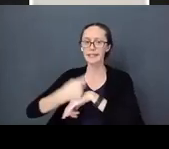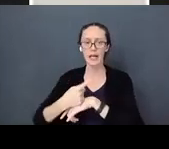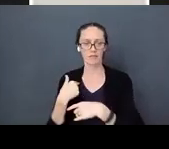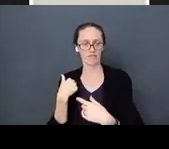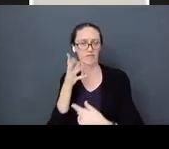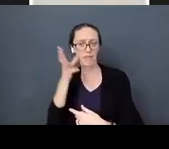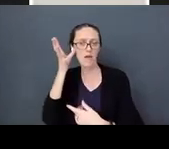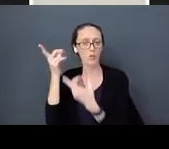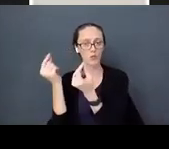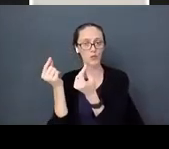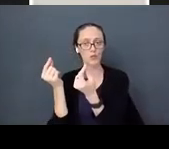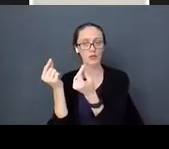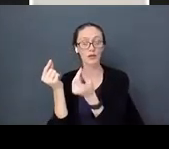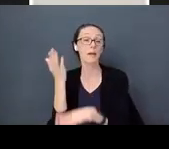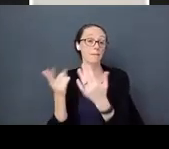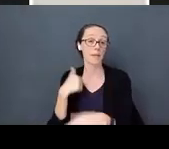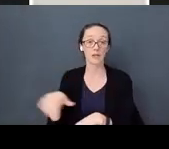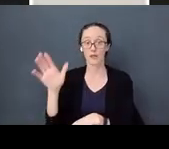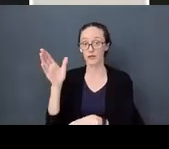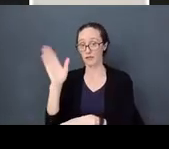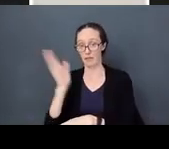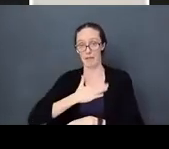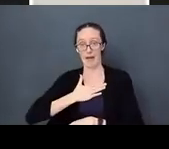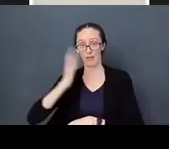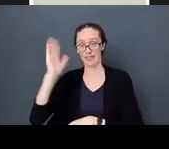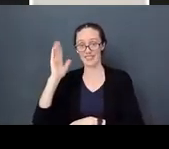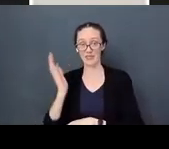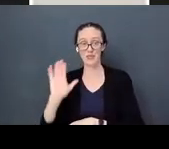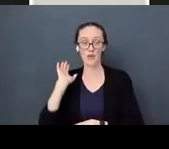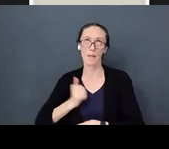If you ever heard me present anywhere, my favorite thing is laundry. Laundry is